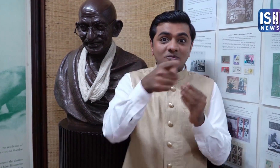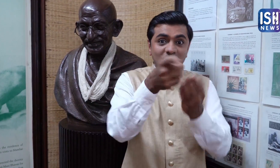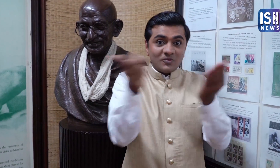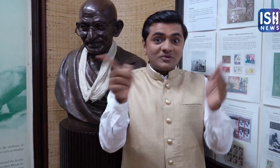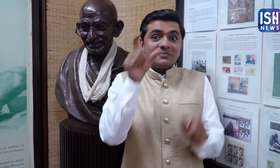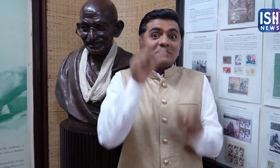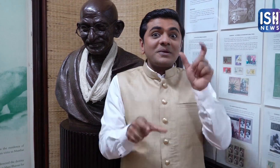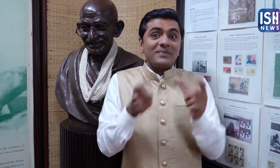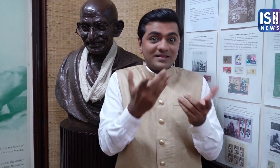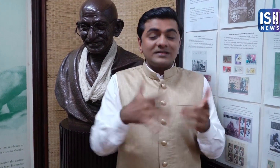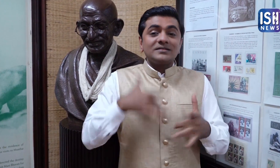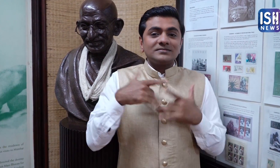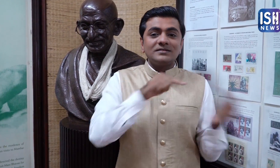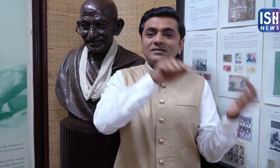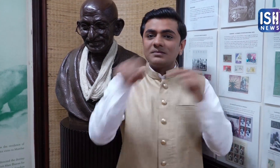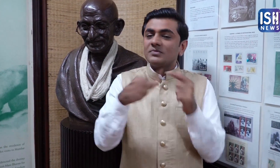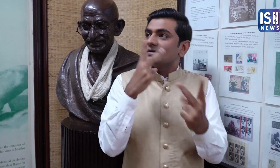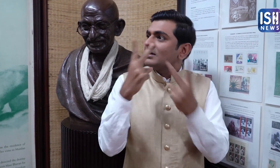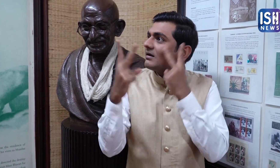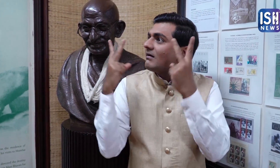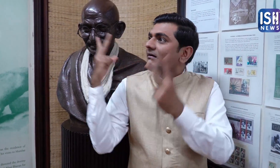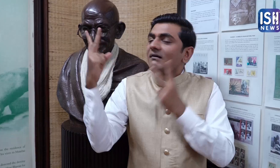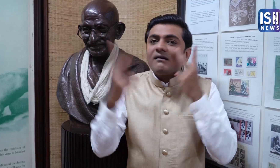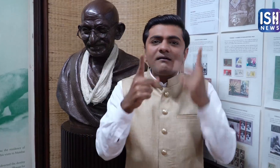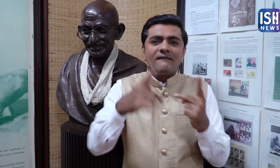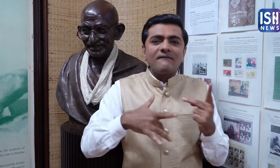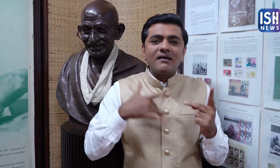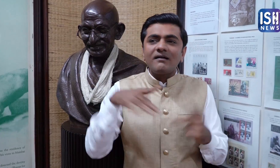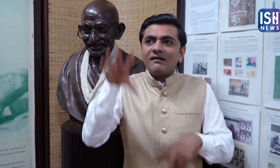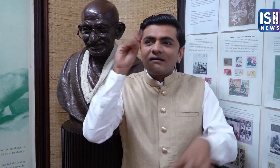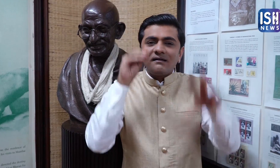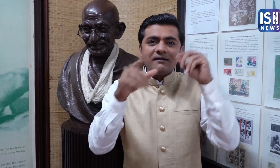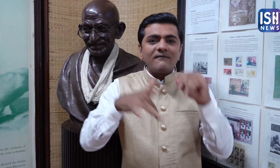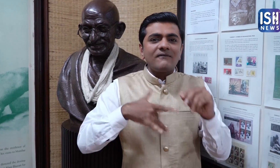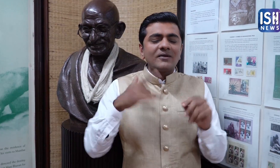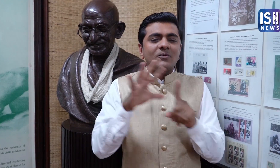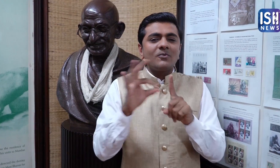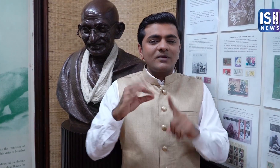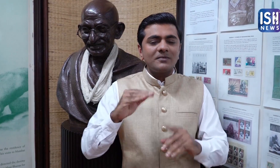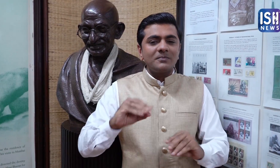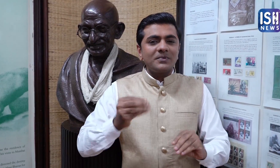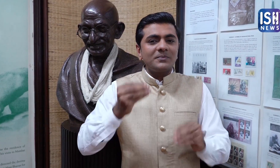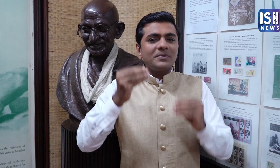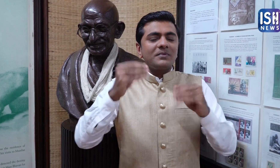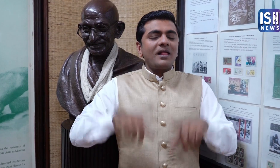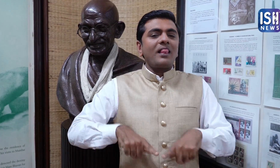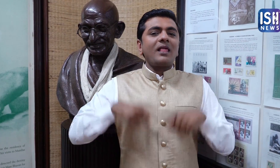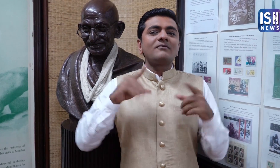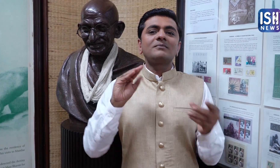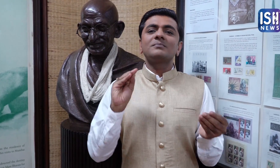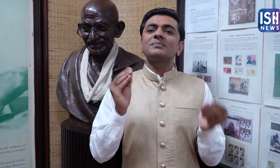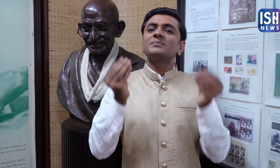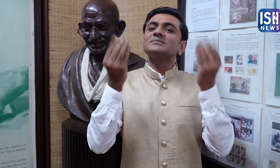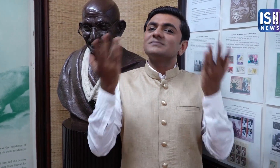You all must come visit this place and learn about his teachings. It will help to lead a better life.